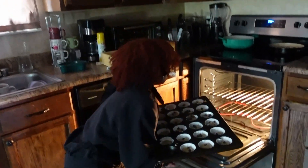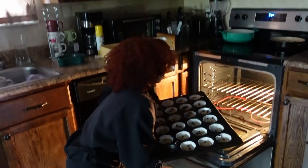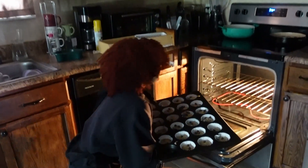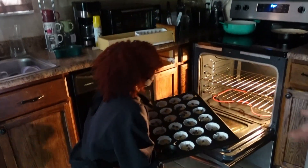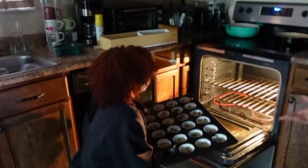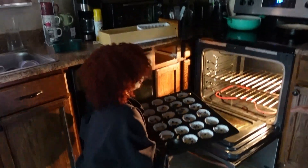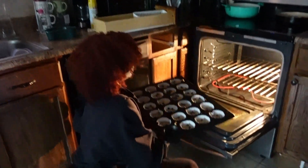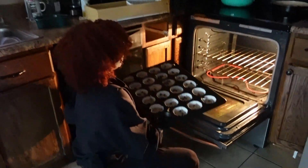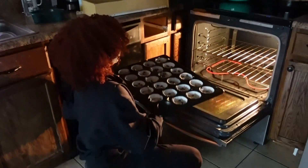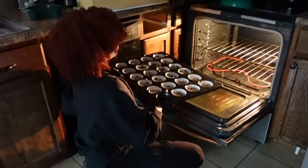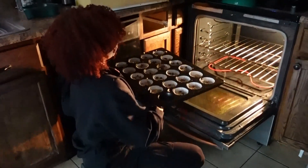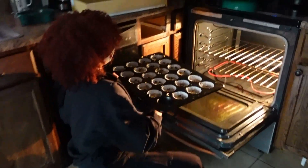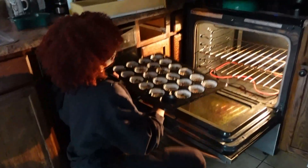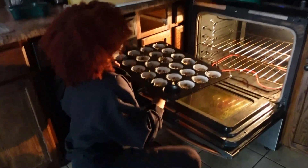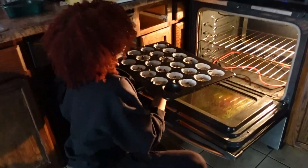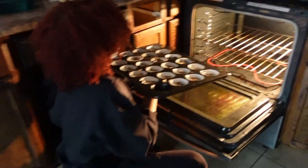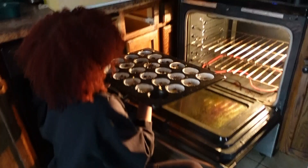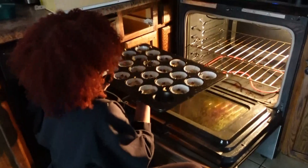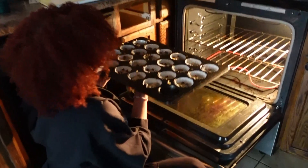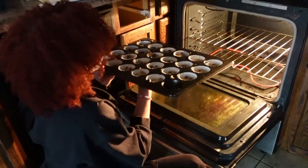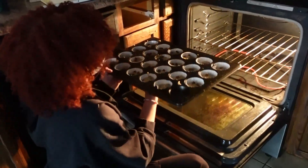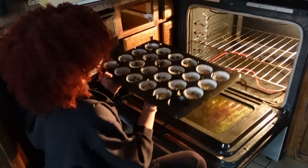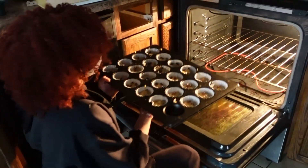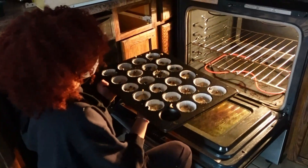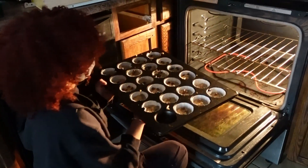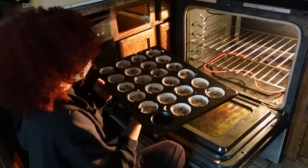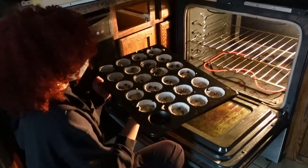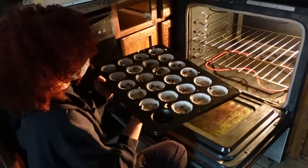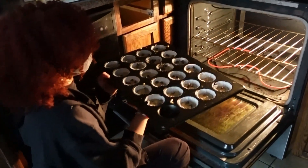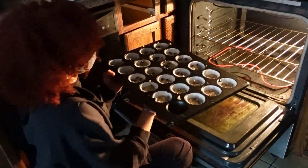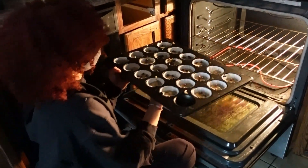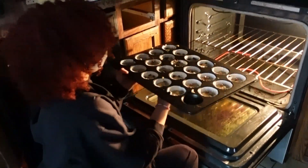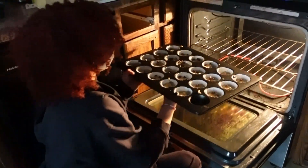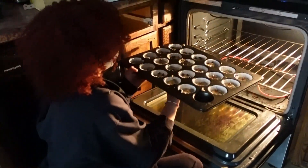all right you open that [ __ ] because I could measure out this is the bottom